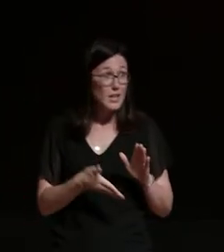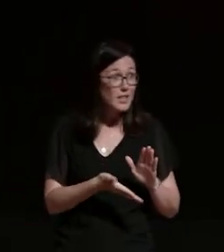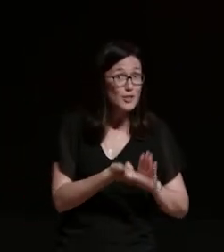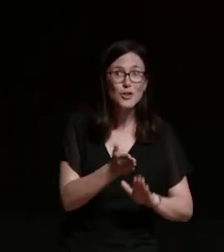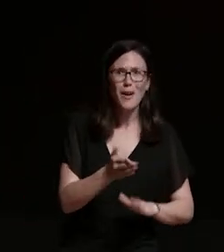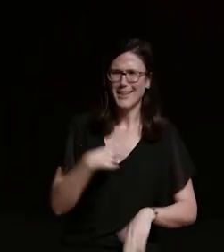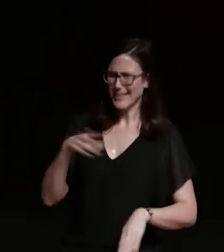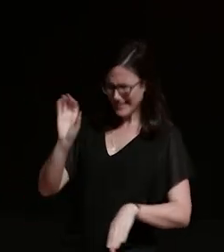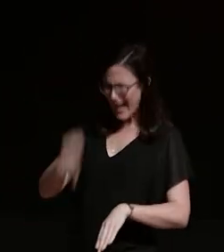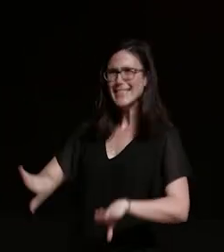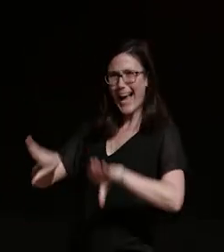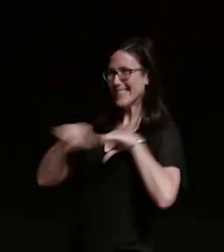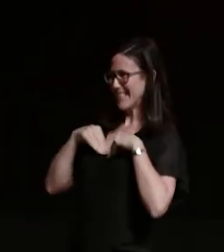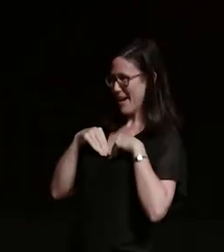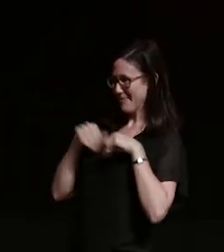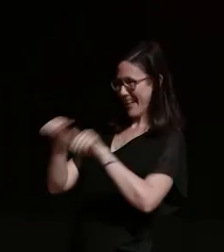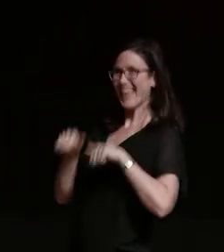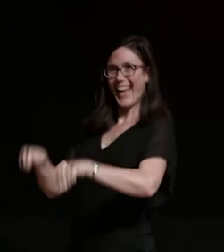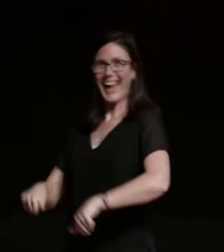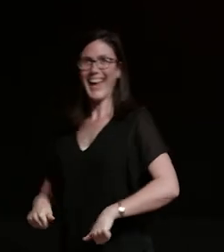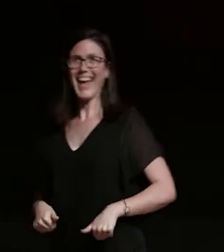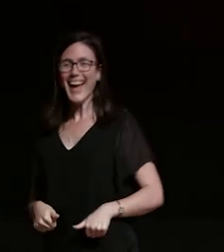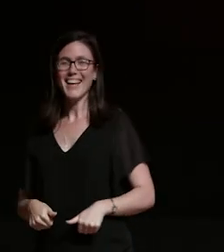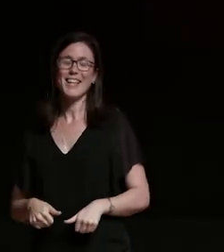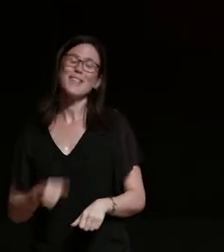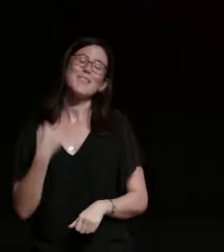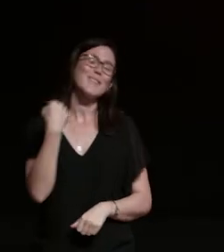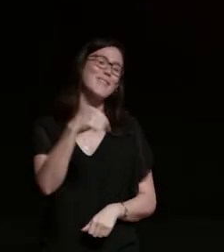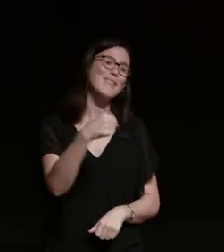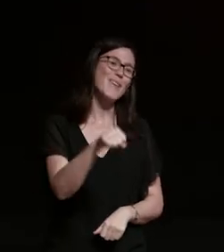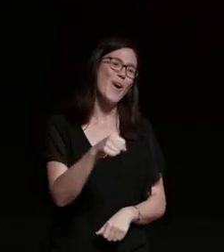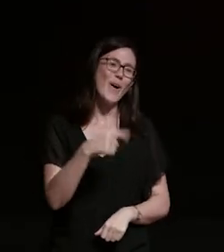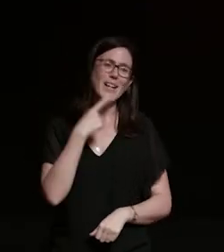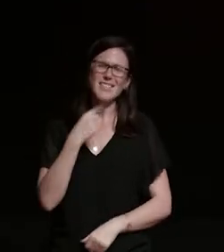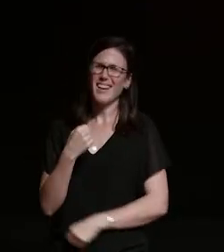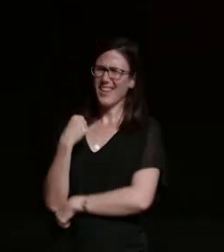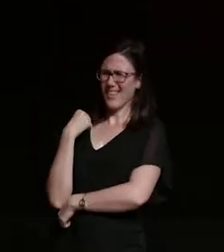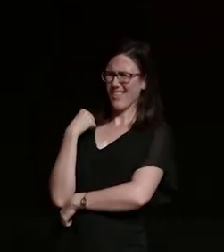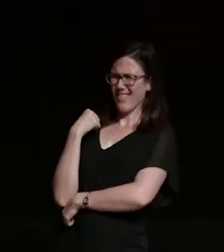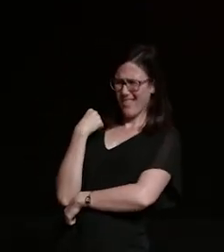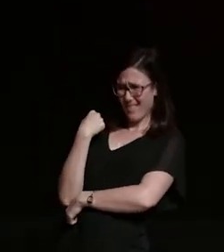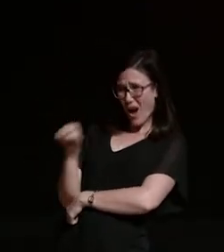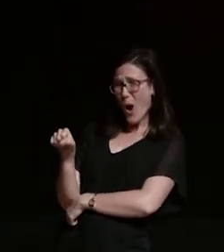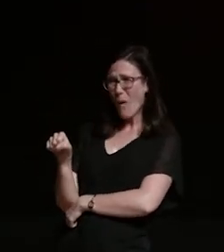course i accept it no no i actually strongly declined i strongly declined and said to him